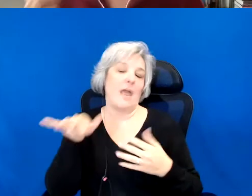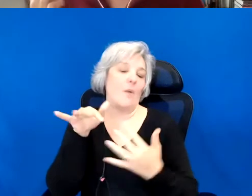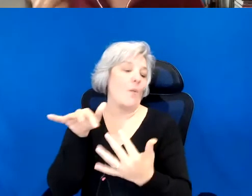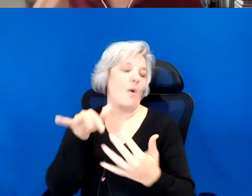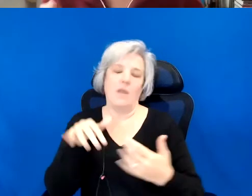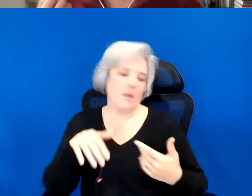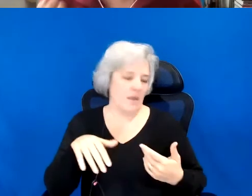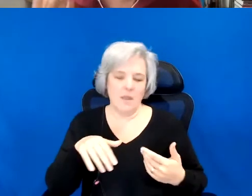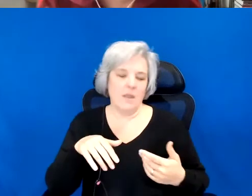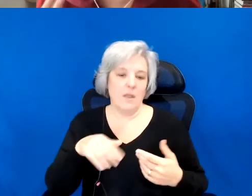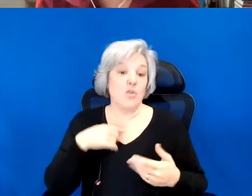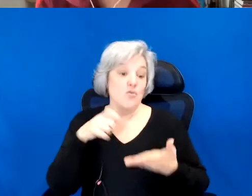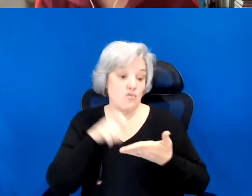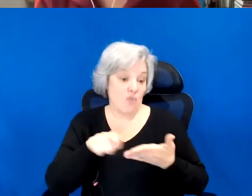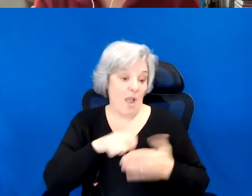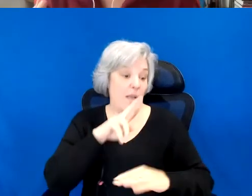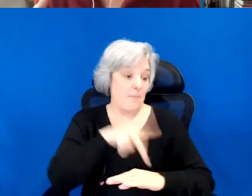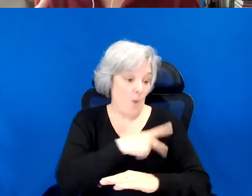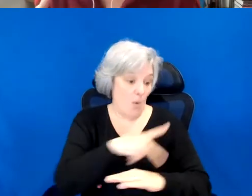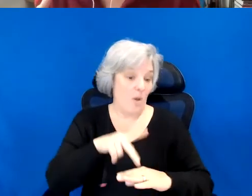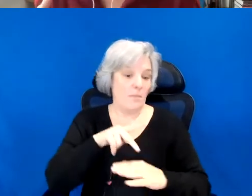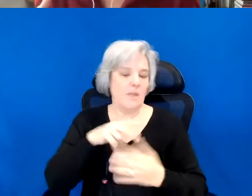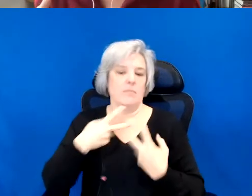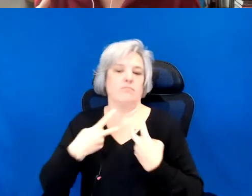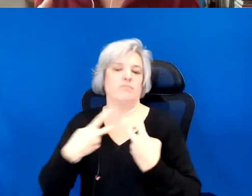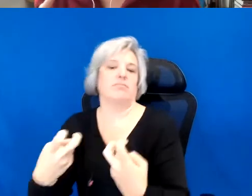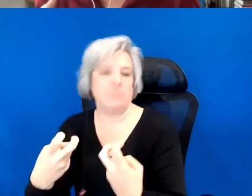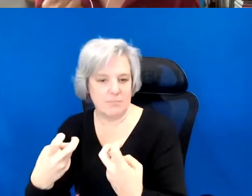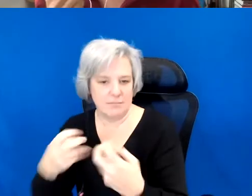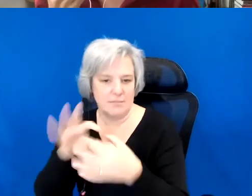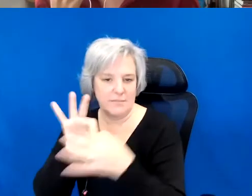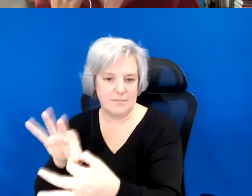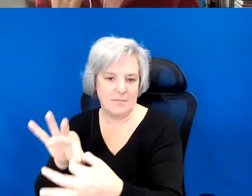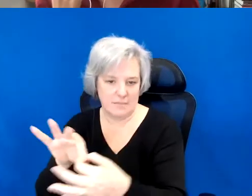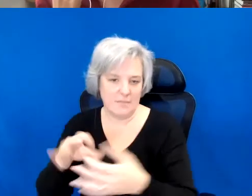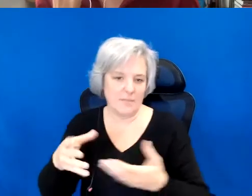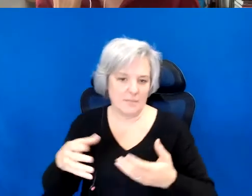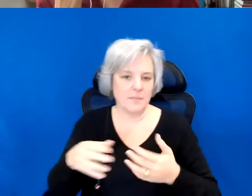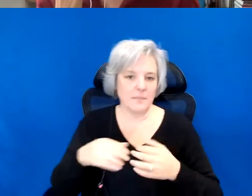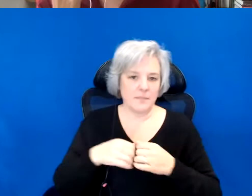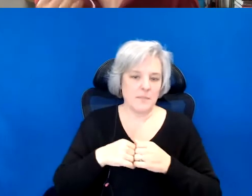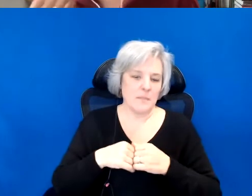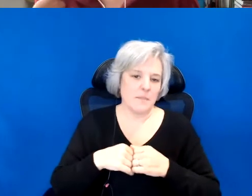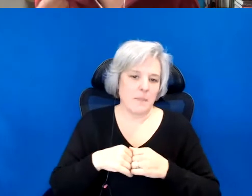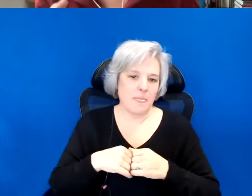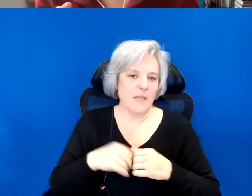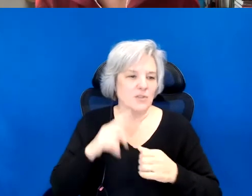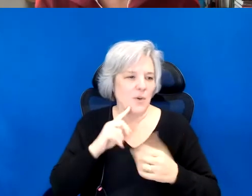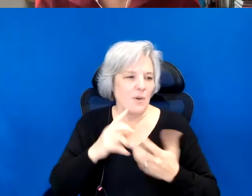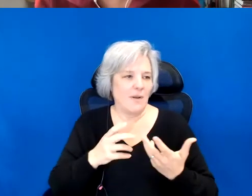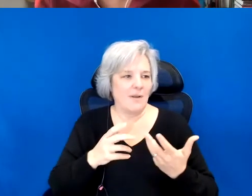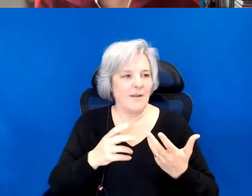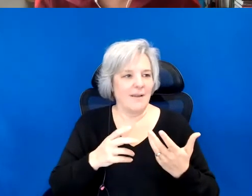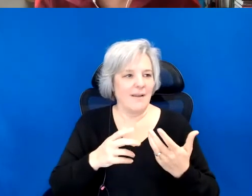But I think there's just something about, at least a desire to be intentional about